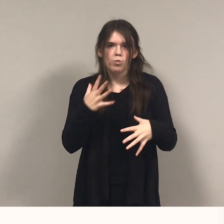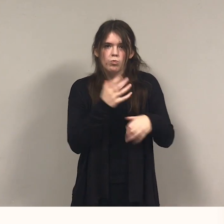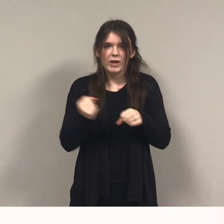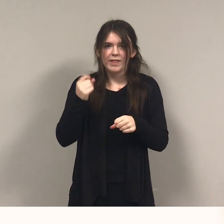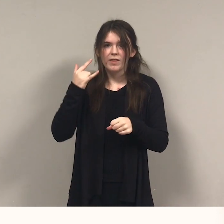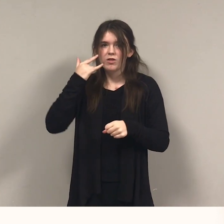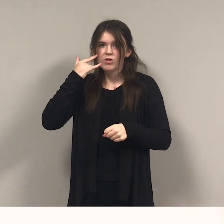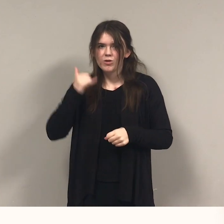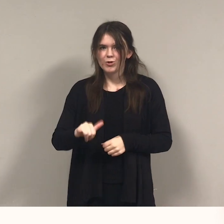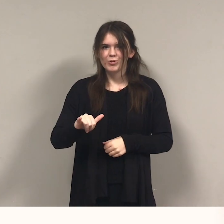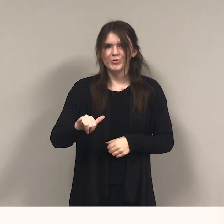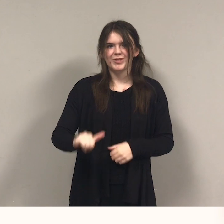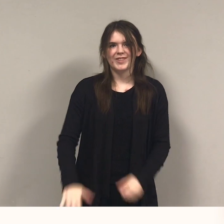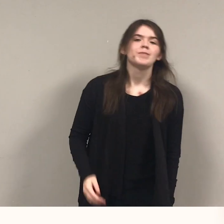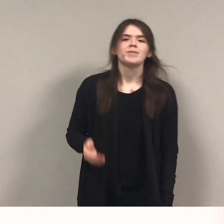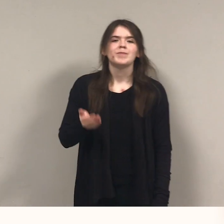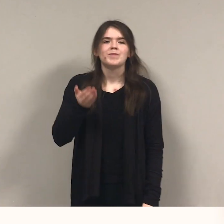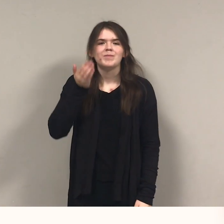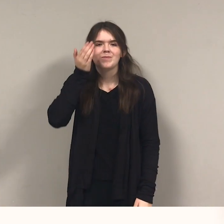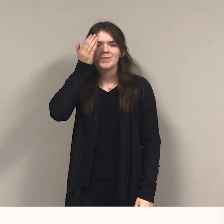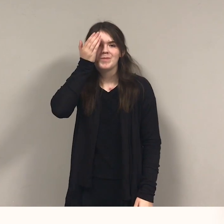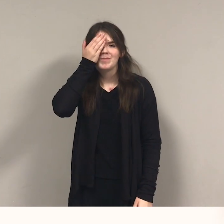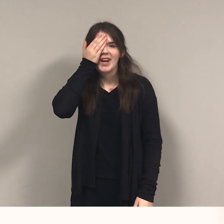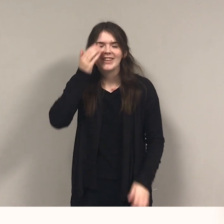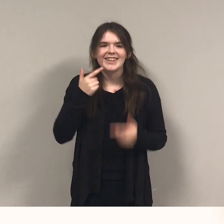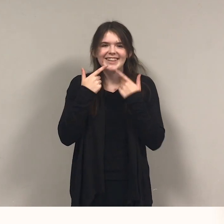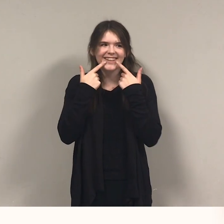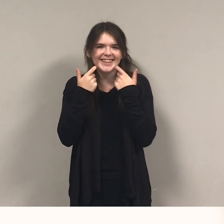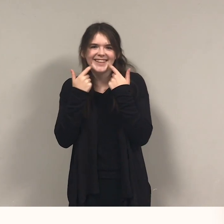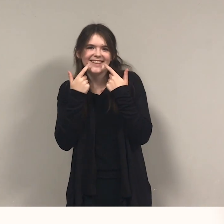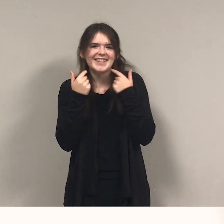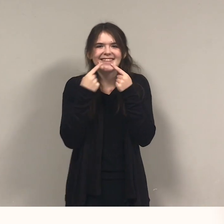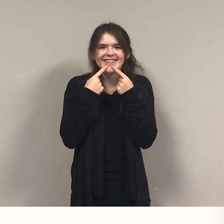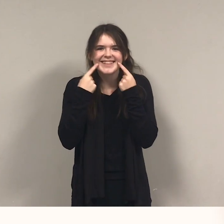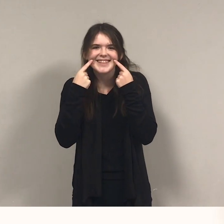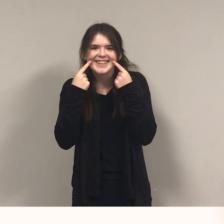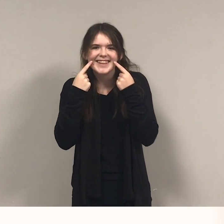Pirate giggles. Pirate grins. That's a prize she'd like to win.